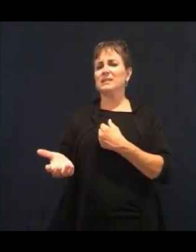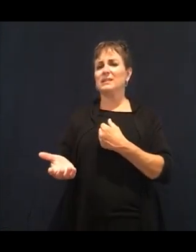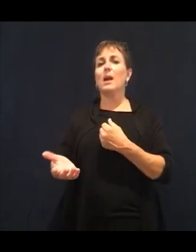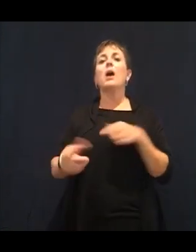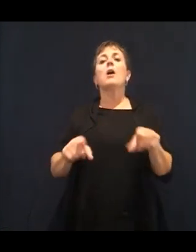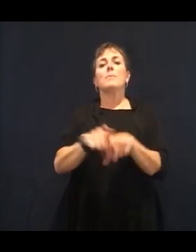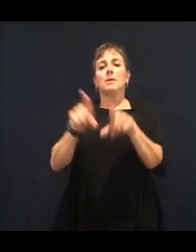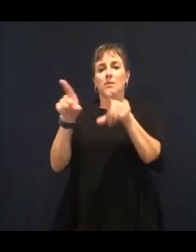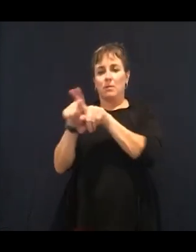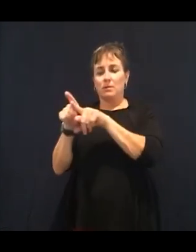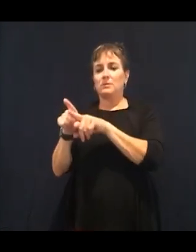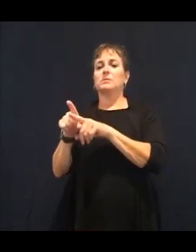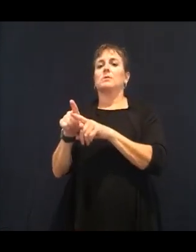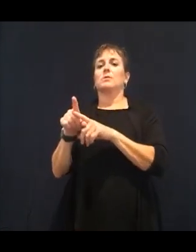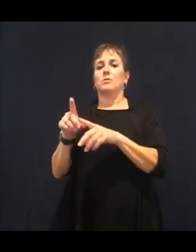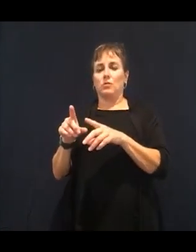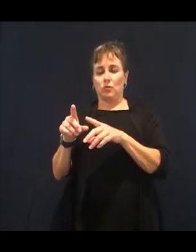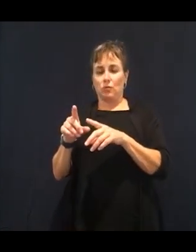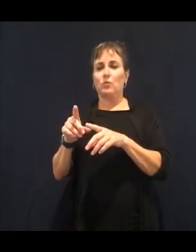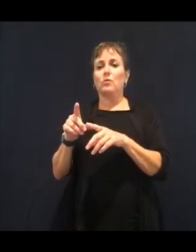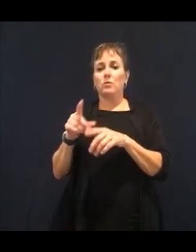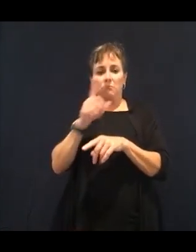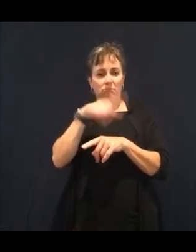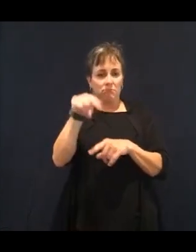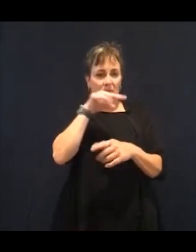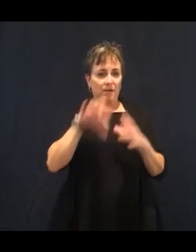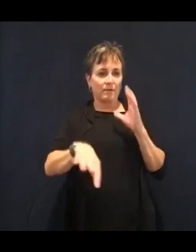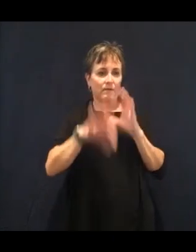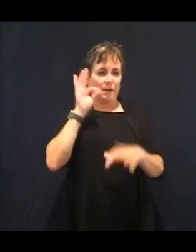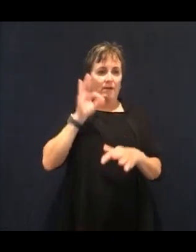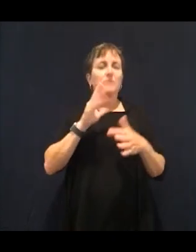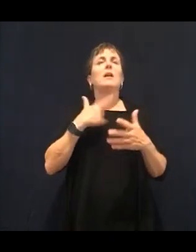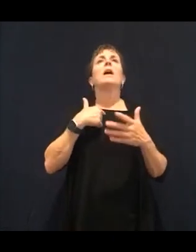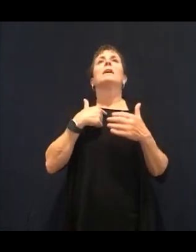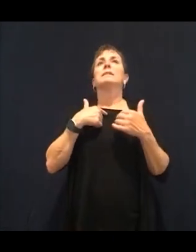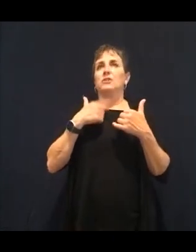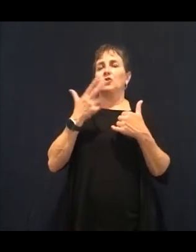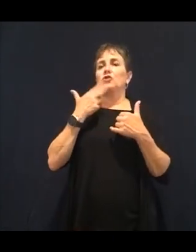sugar, just cancer feeds off of it. And all kinds of other